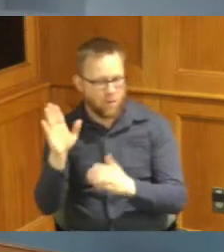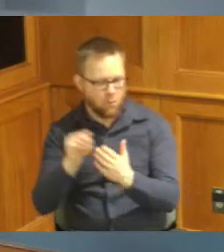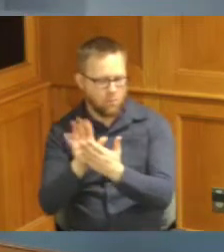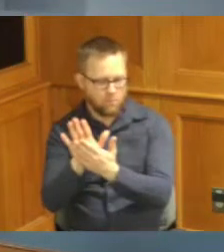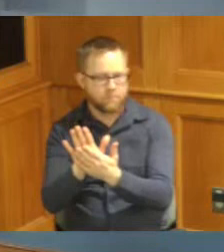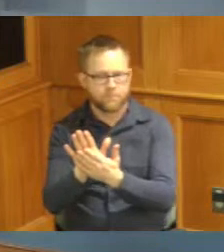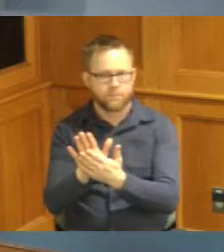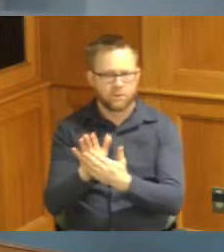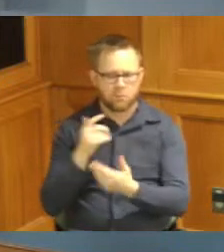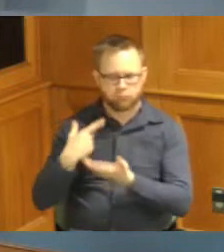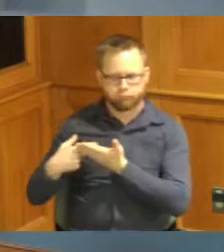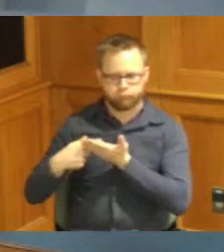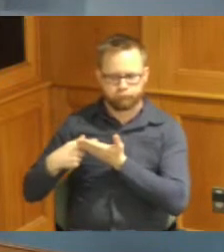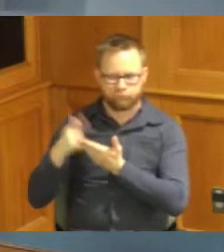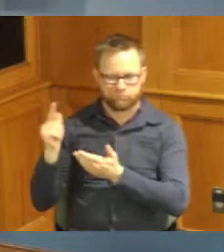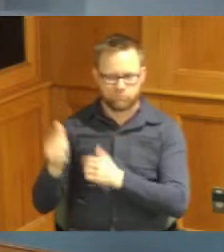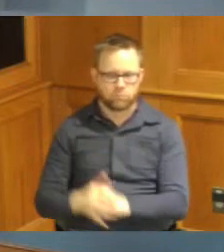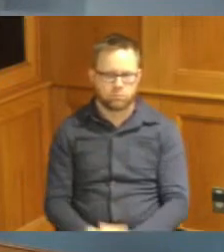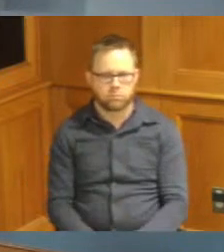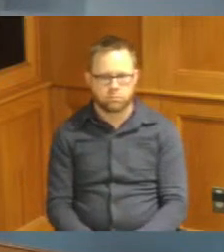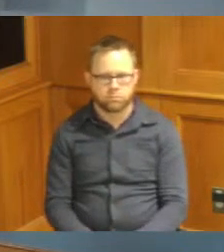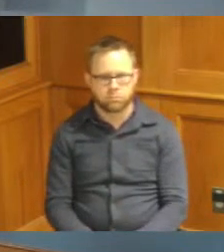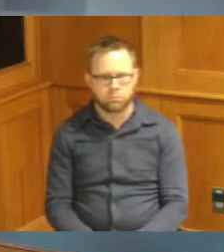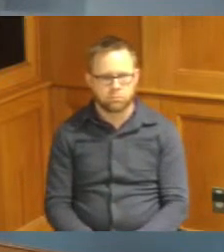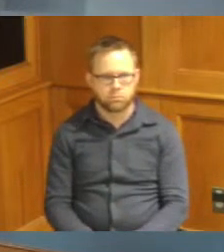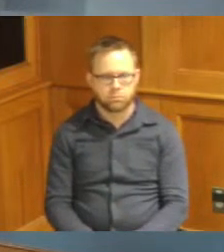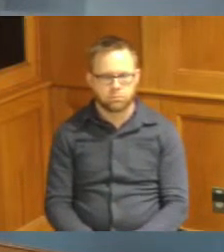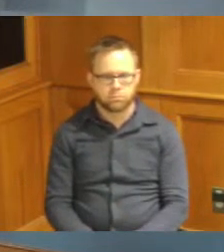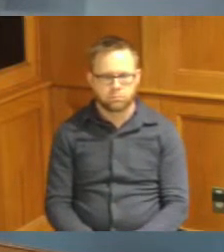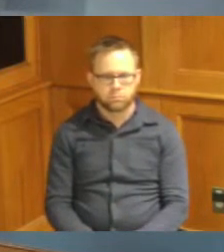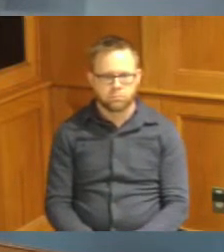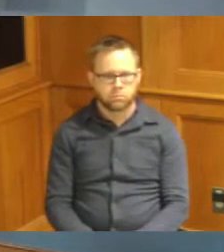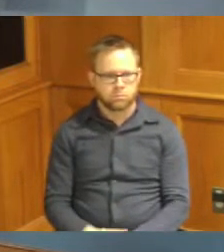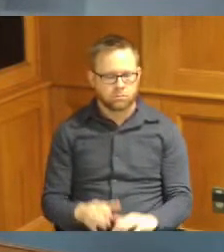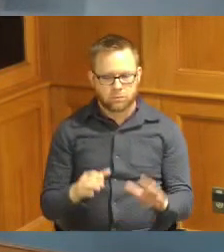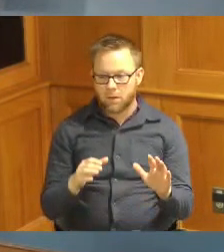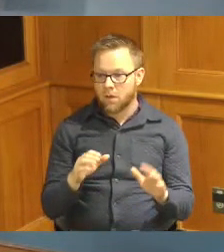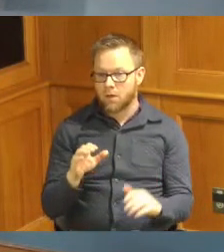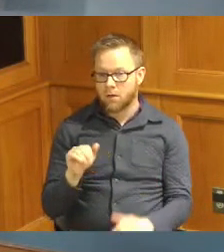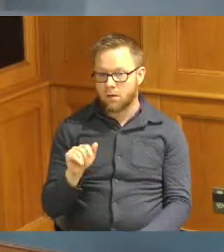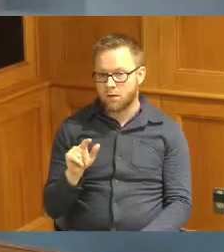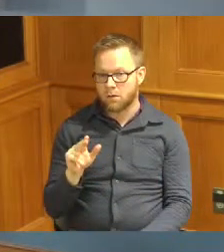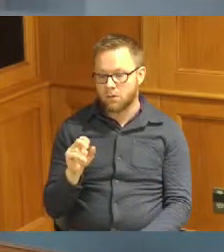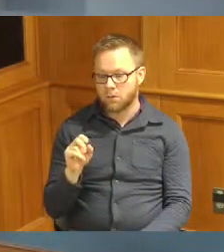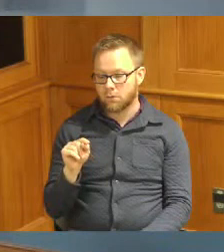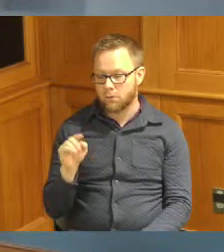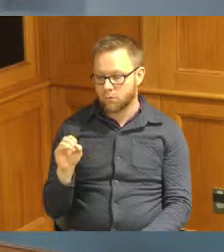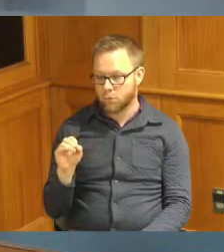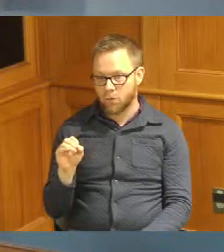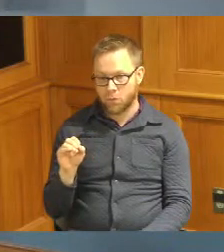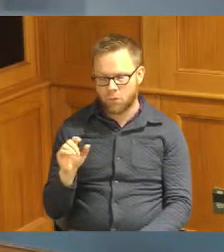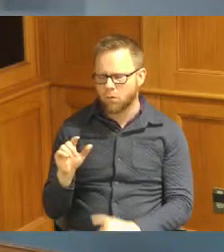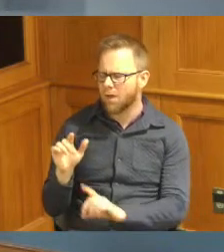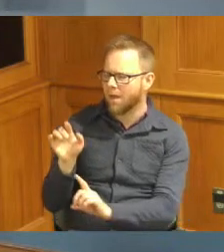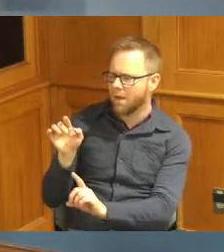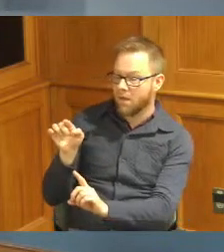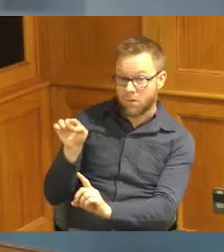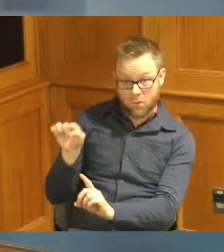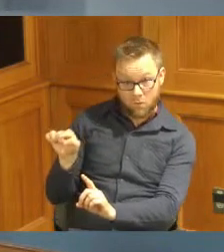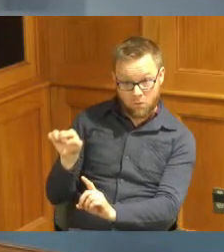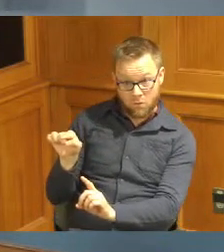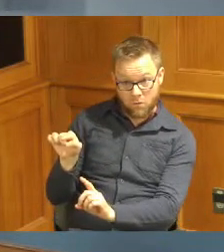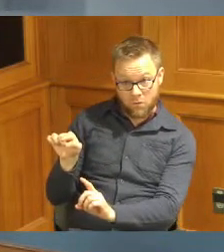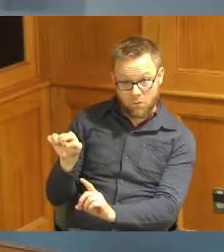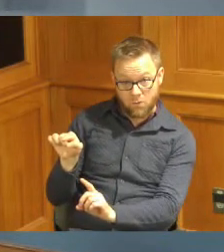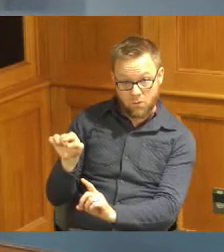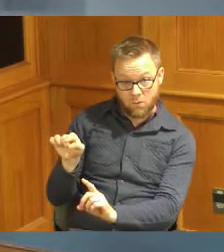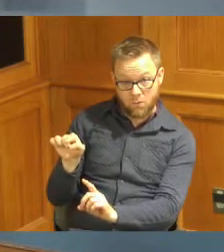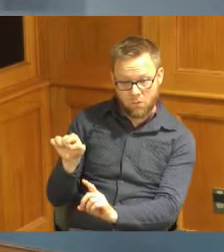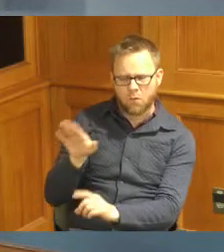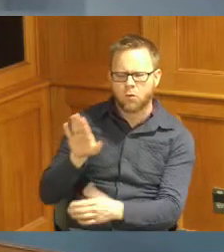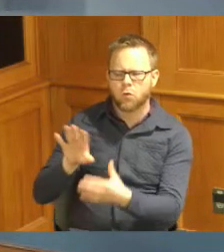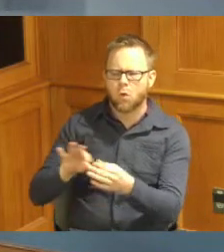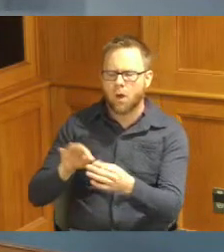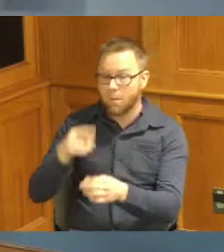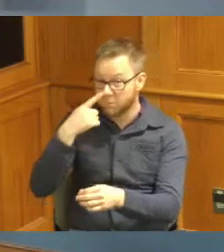discuss that with you yourself okay and Mr Aluotto when you in your comments could you also address